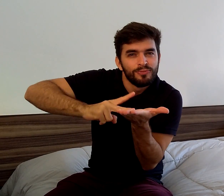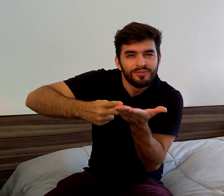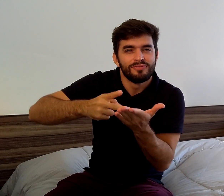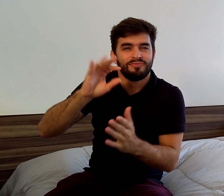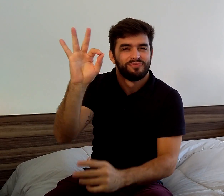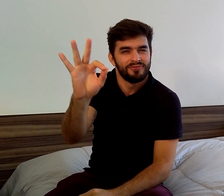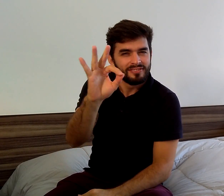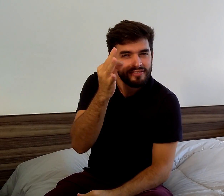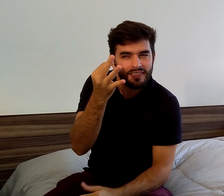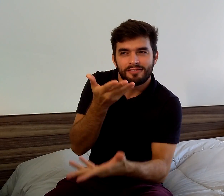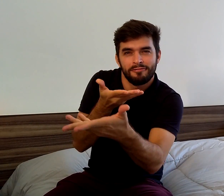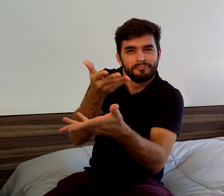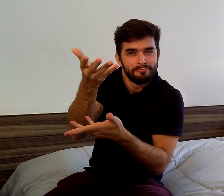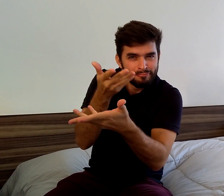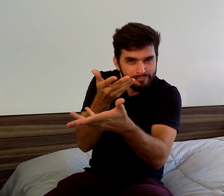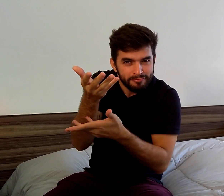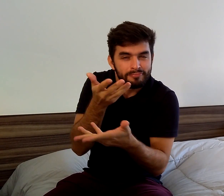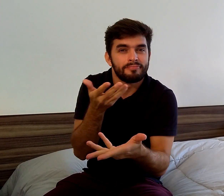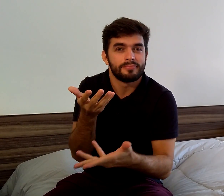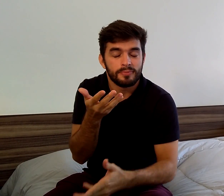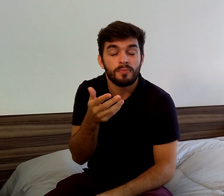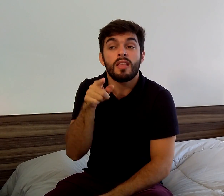from French to other languages, she told me